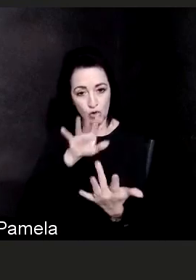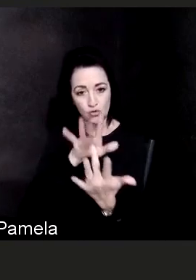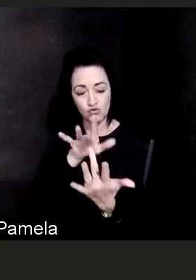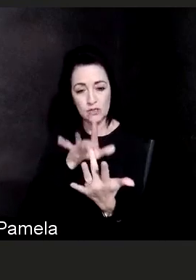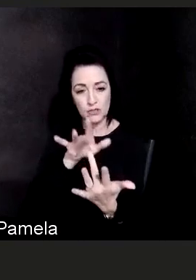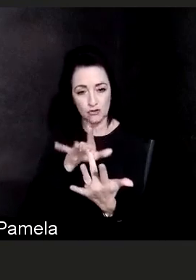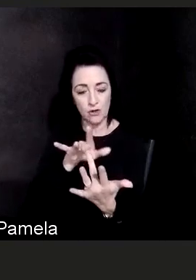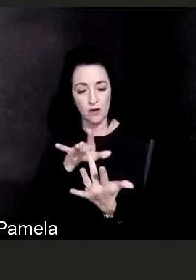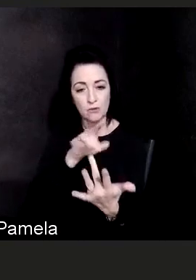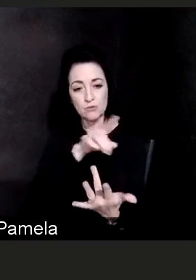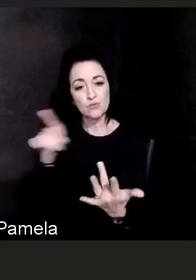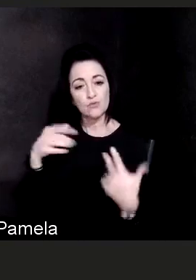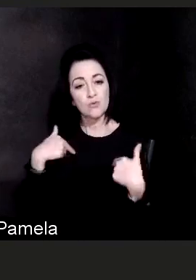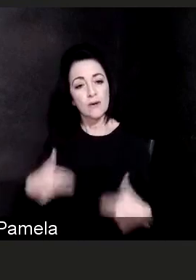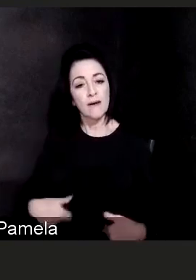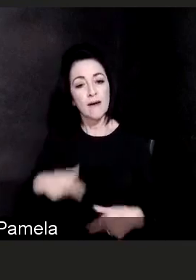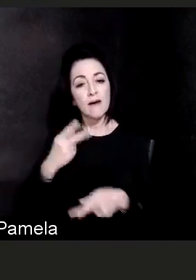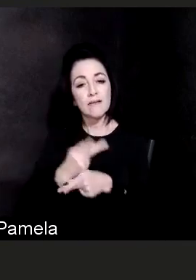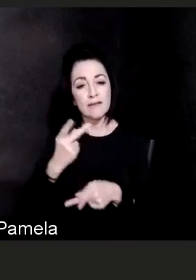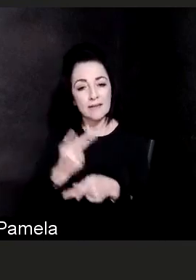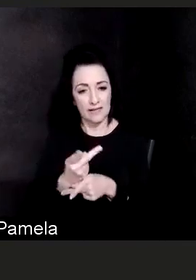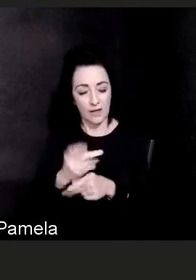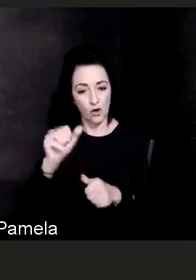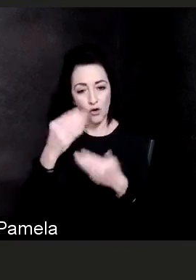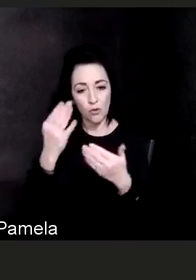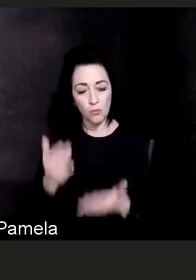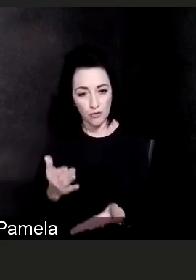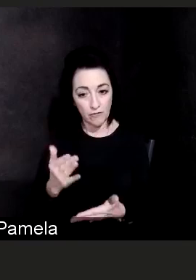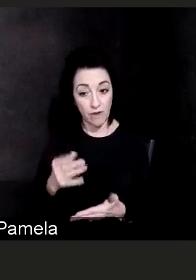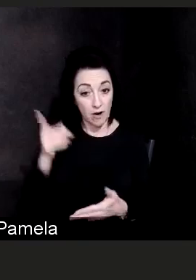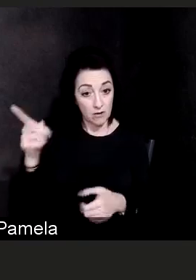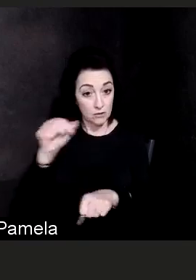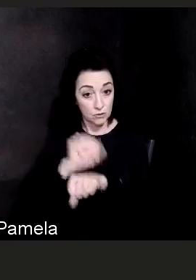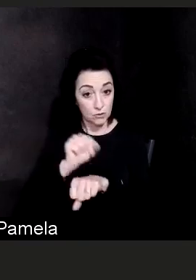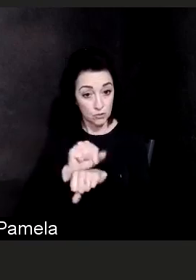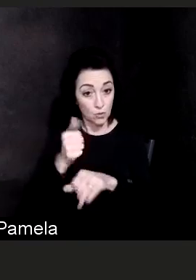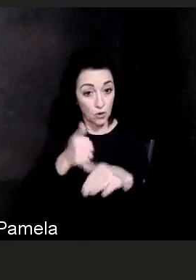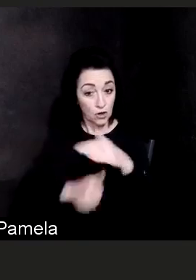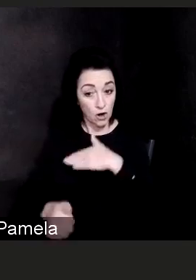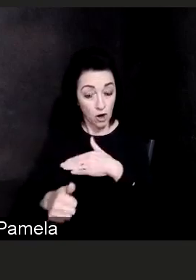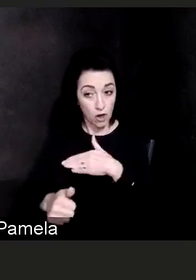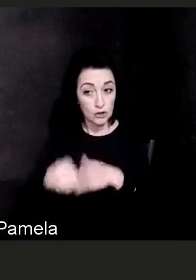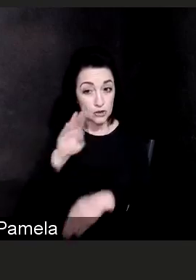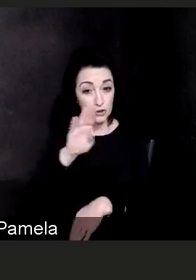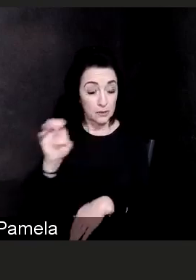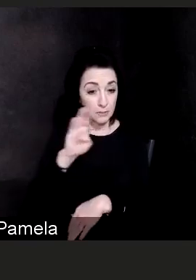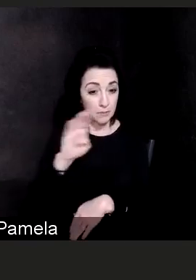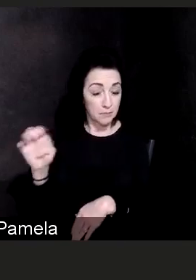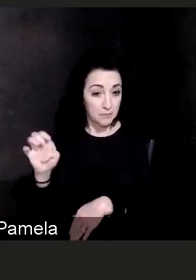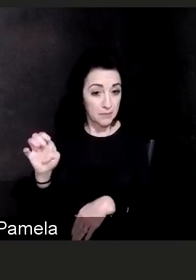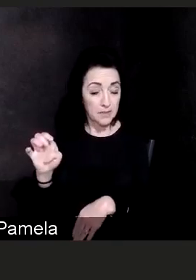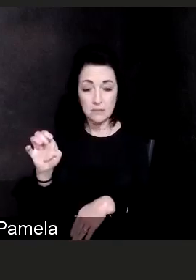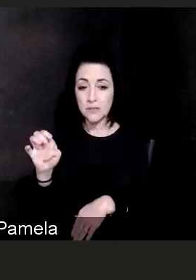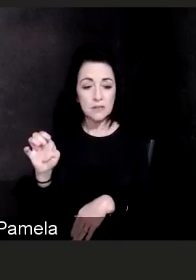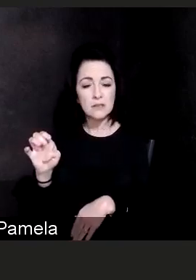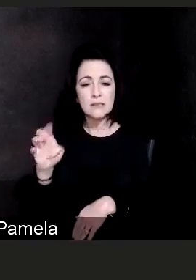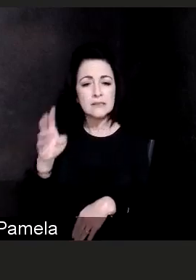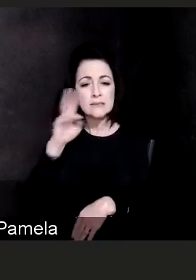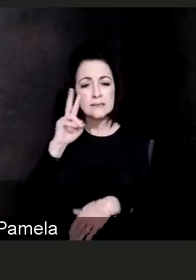that are not employed by Beebe Healthcare to see how we can help. What can we do to help other healthcare providers